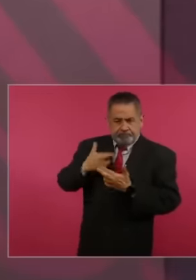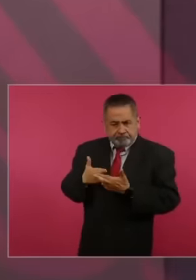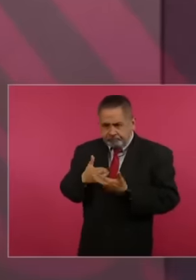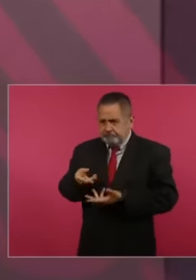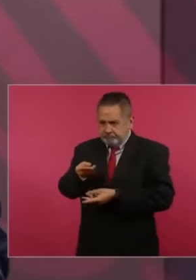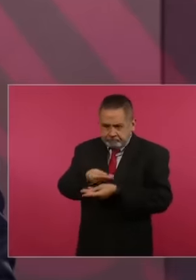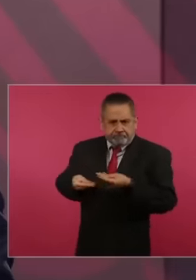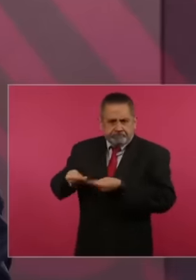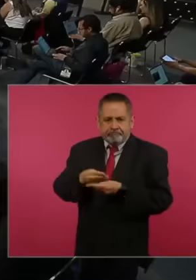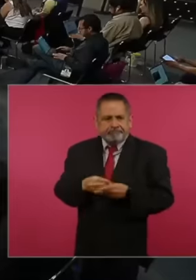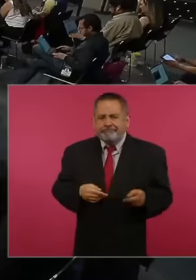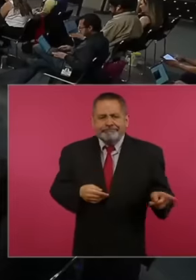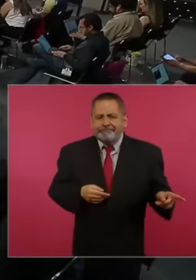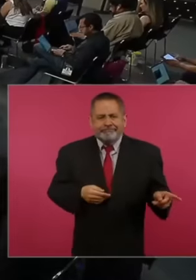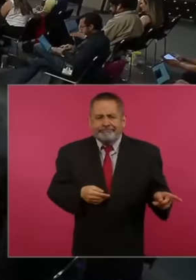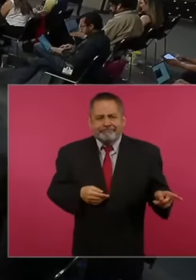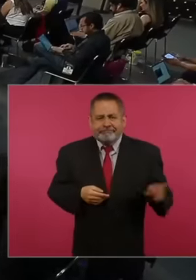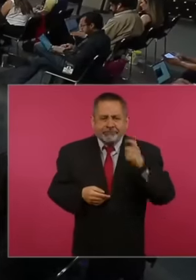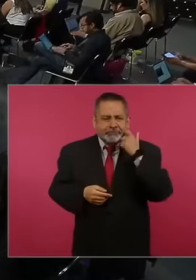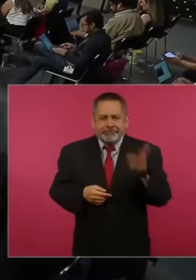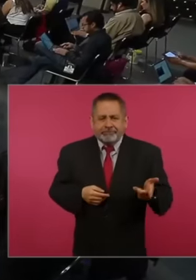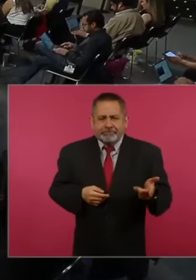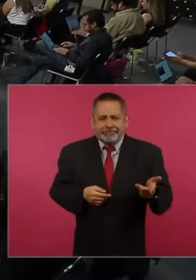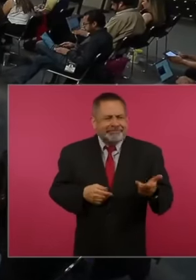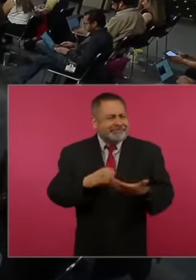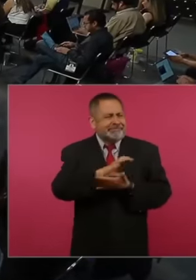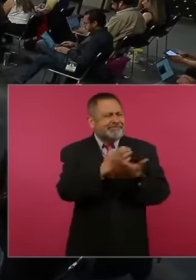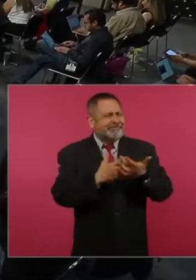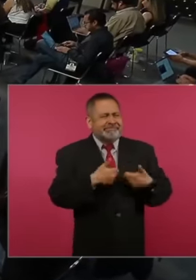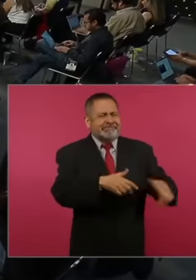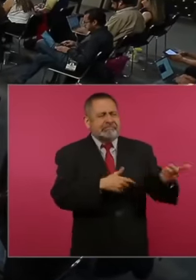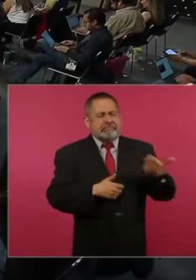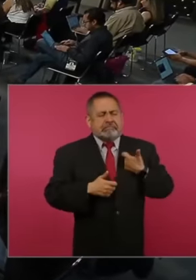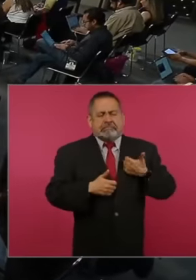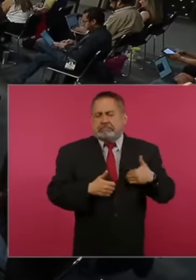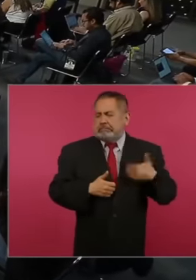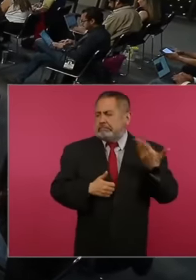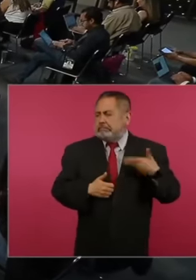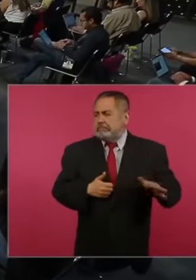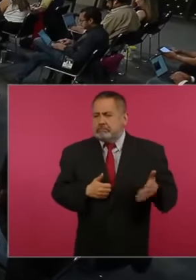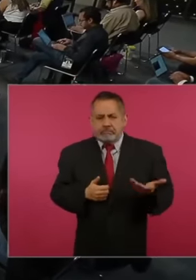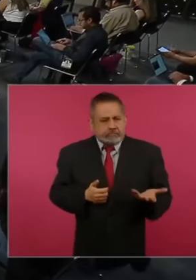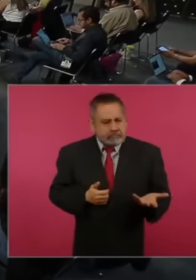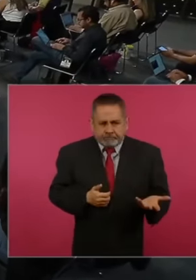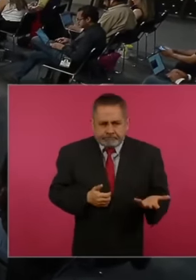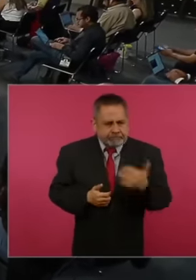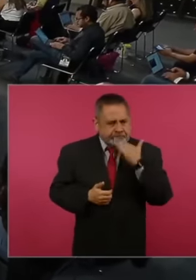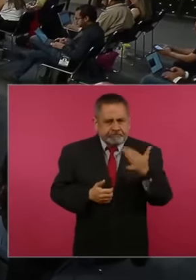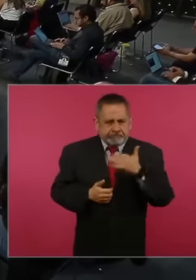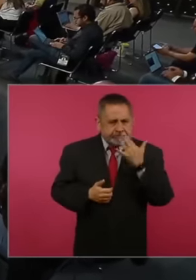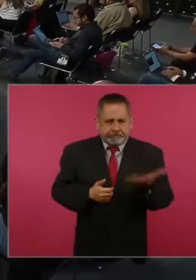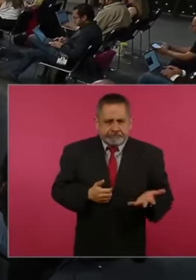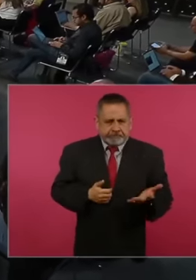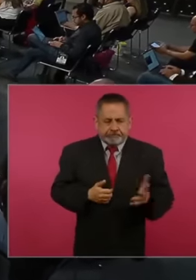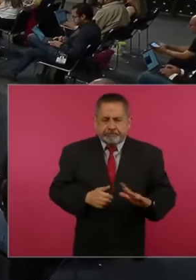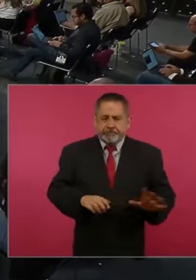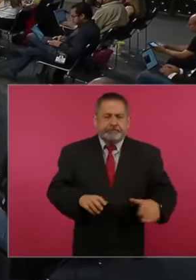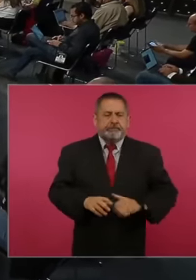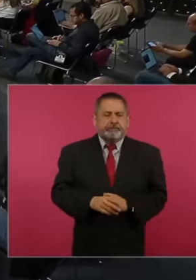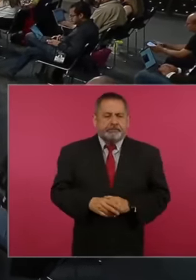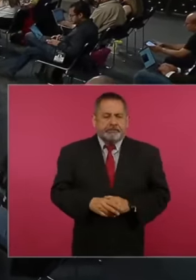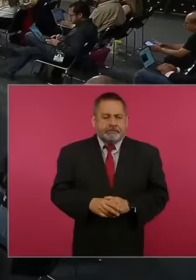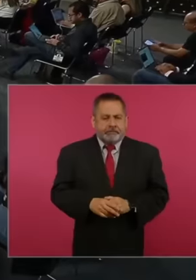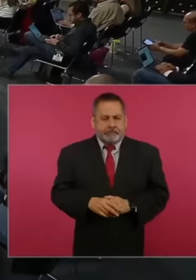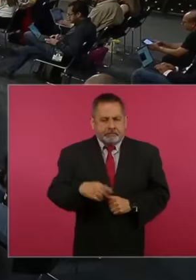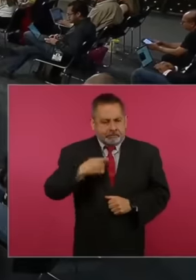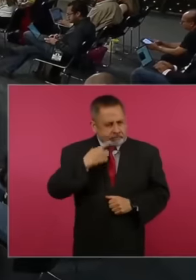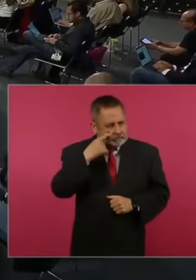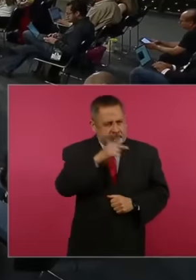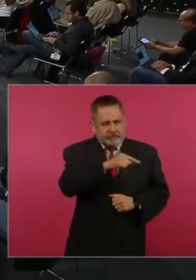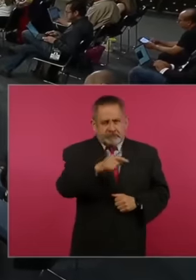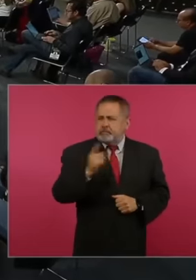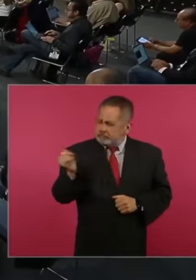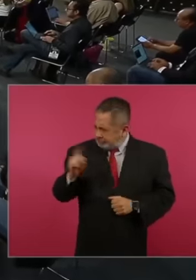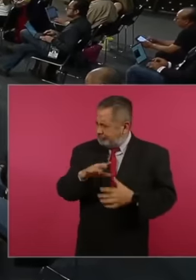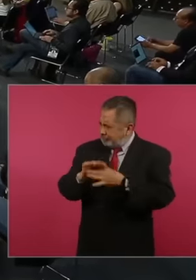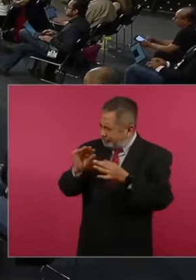oil and there countless cases Let's see why you don't explain what